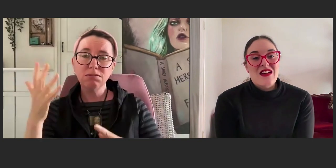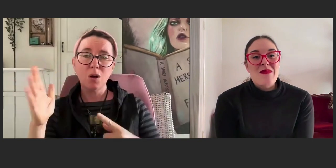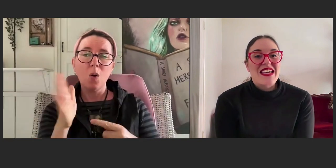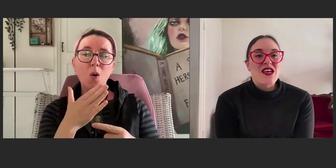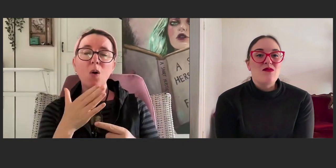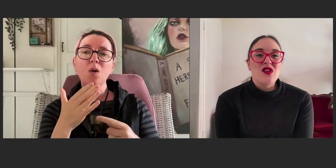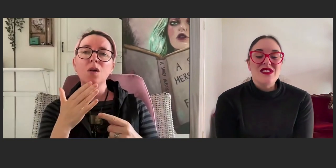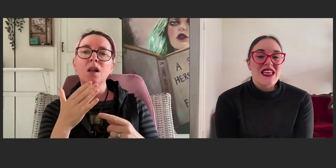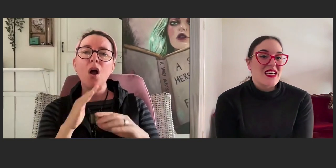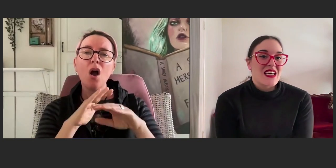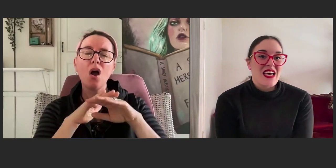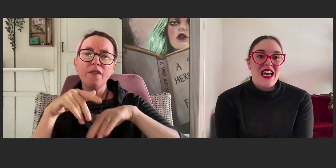making music,